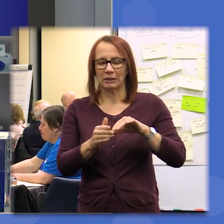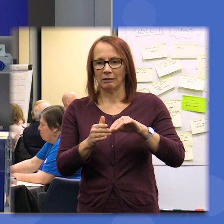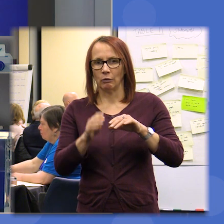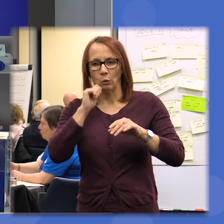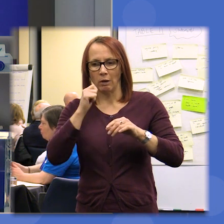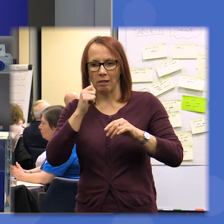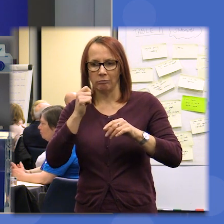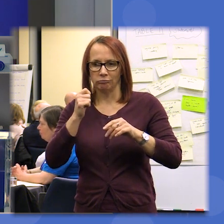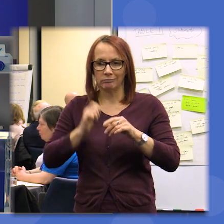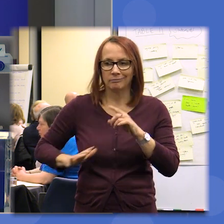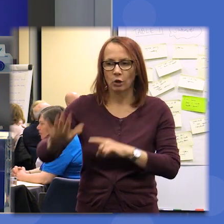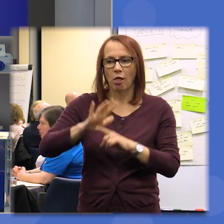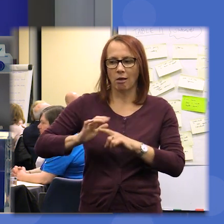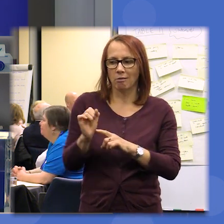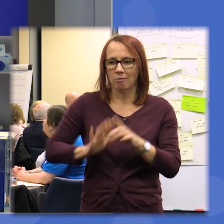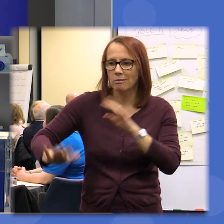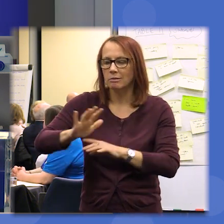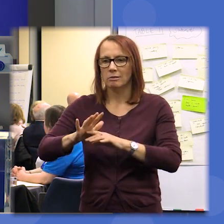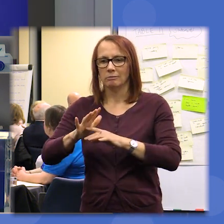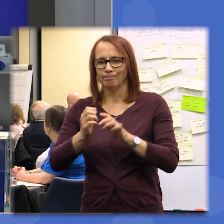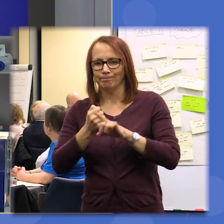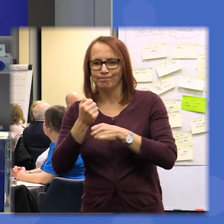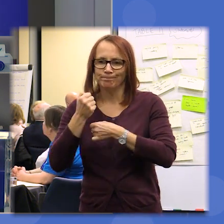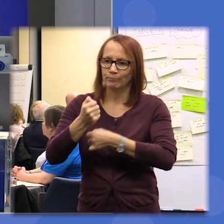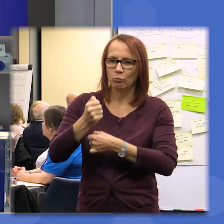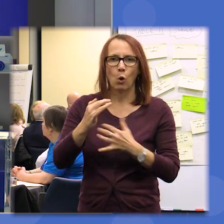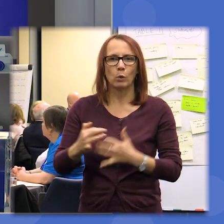the people of Scotland and talking about the citizens assembly now I feel that